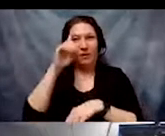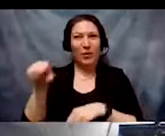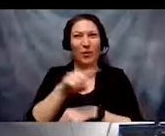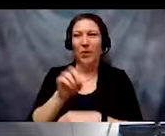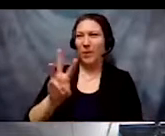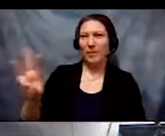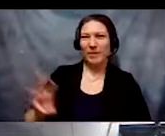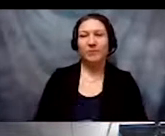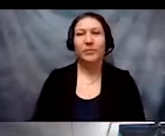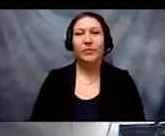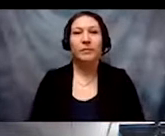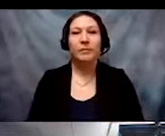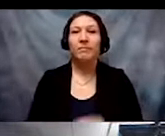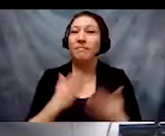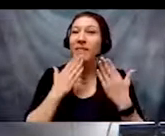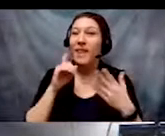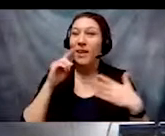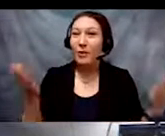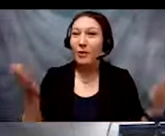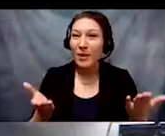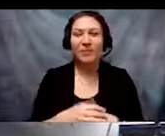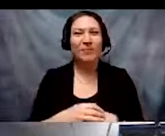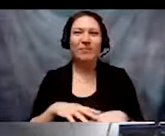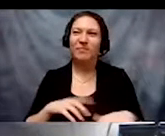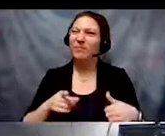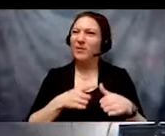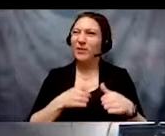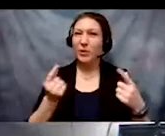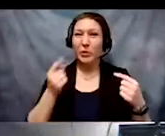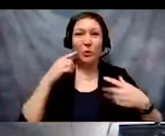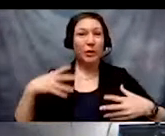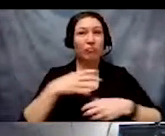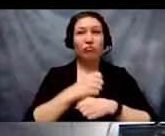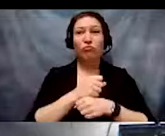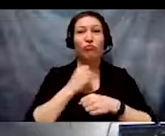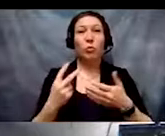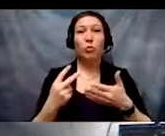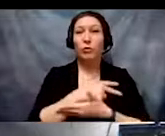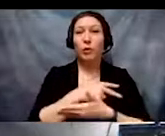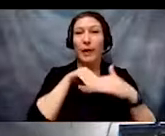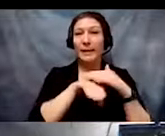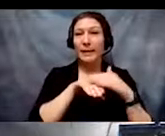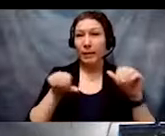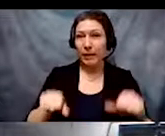First we will do a quick recap to ensure accessibility as this session is not